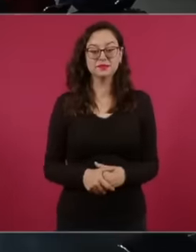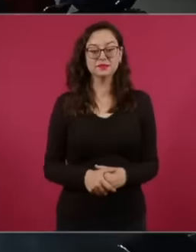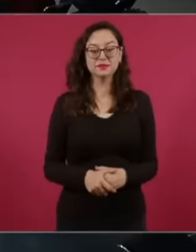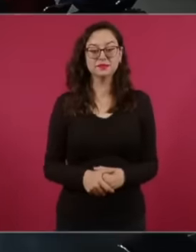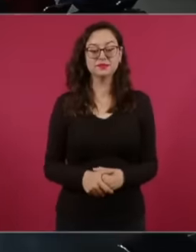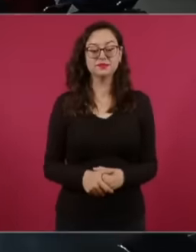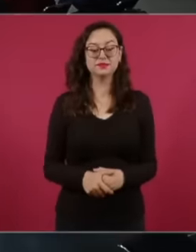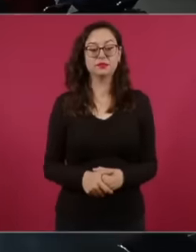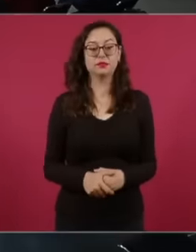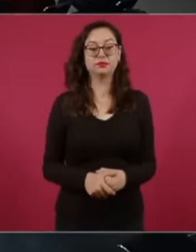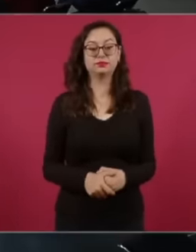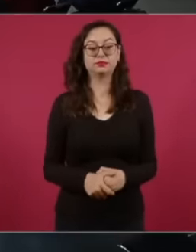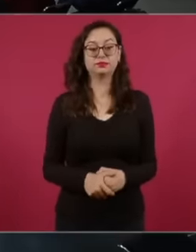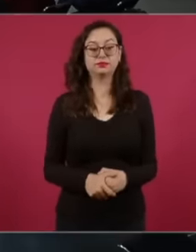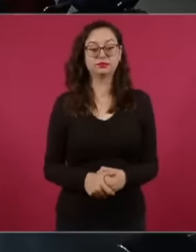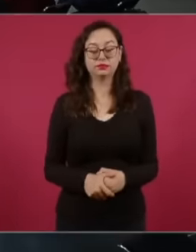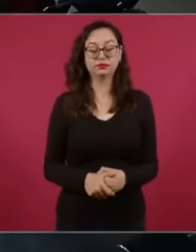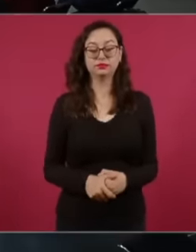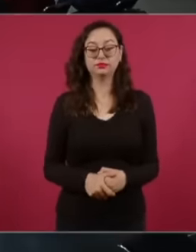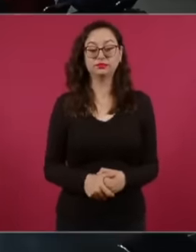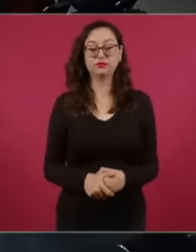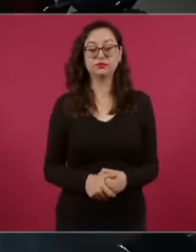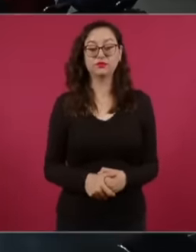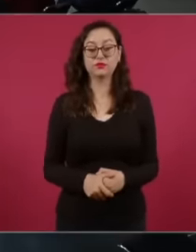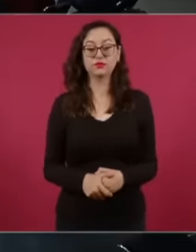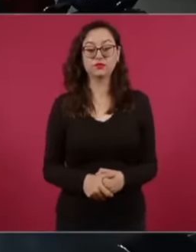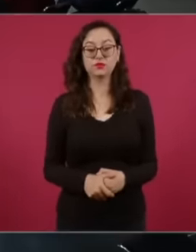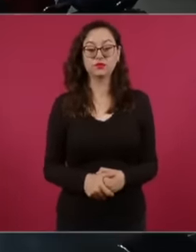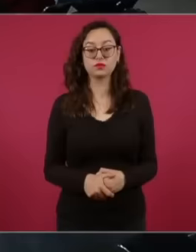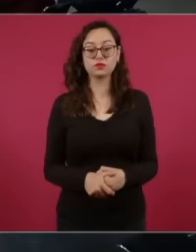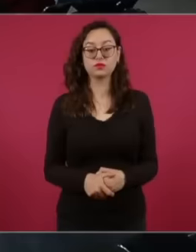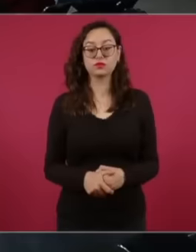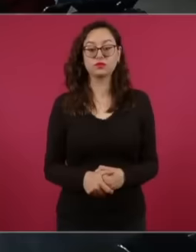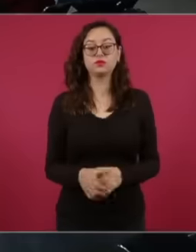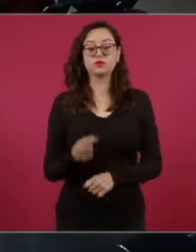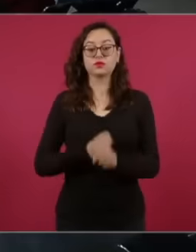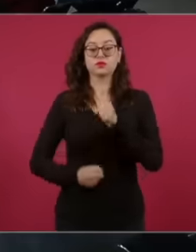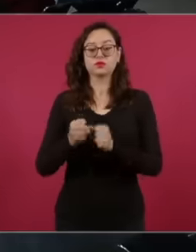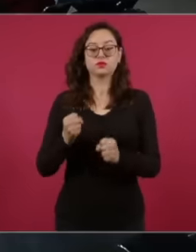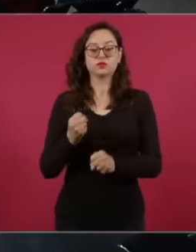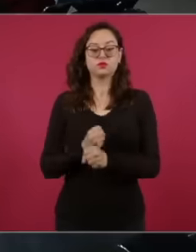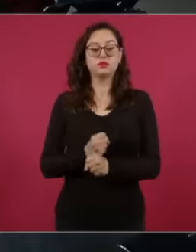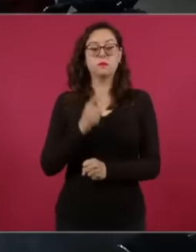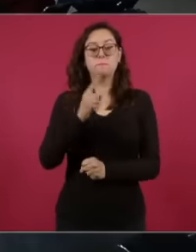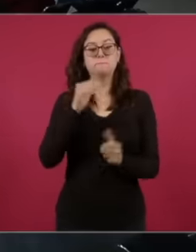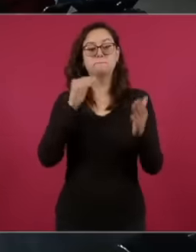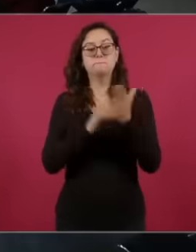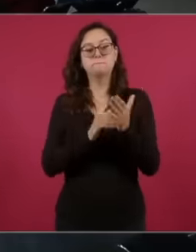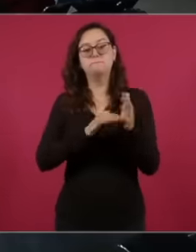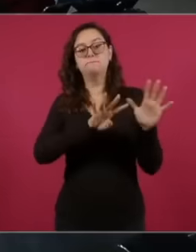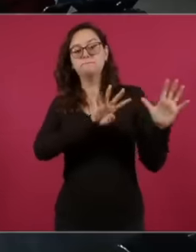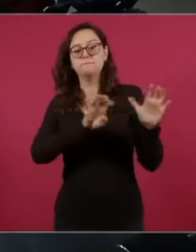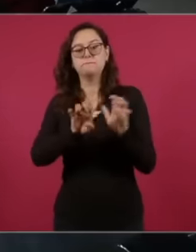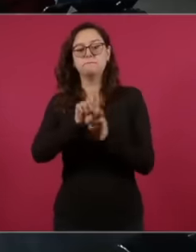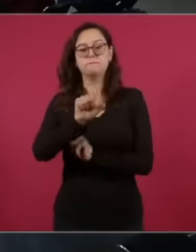is it 24